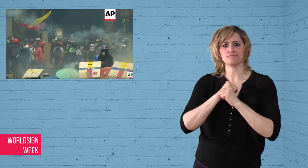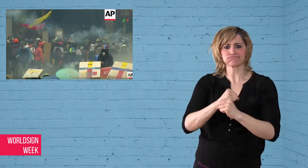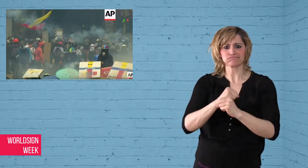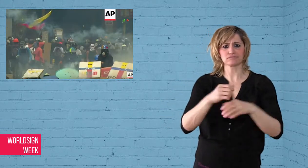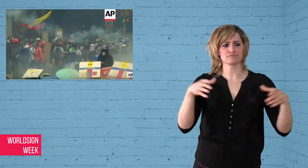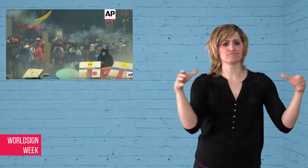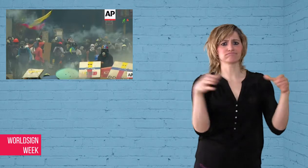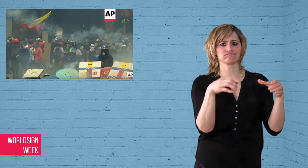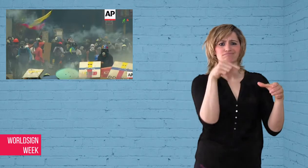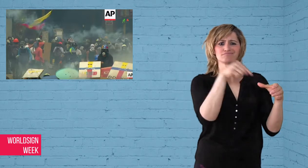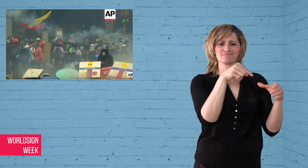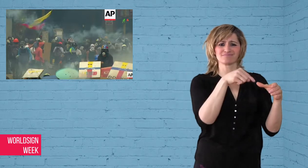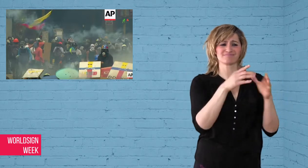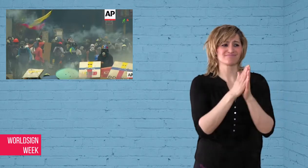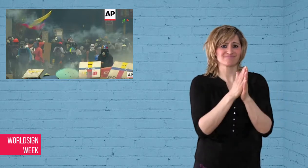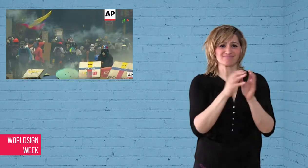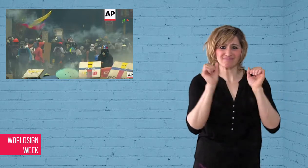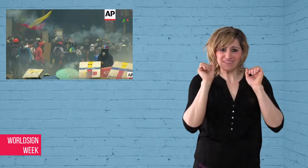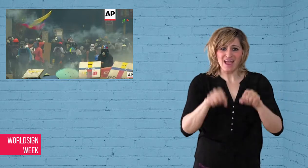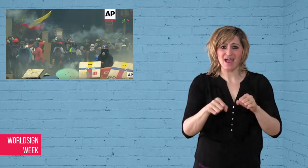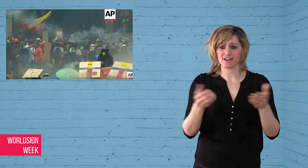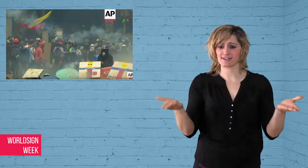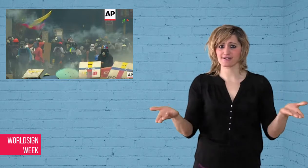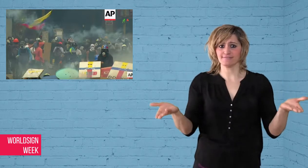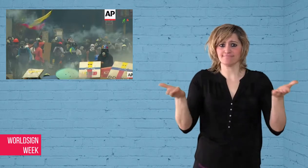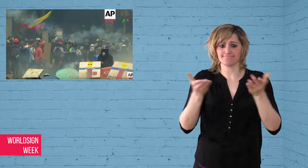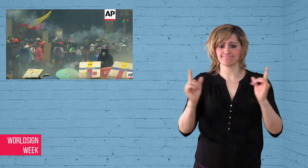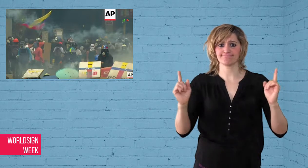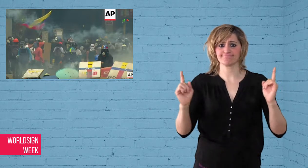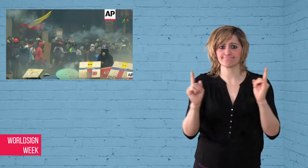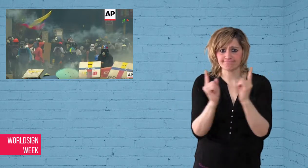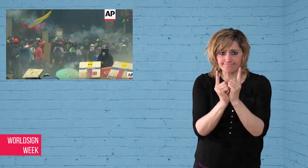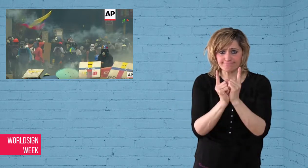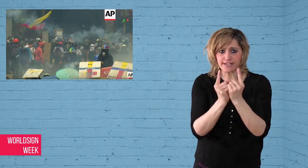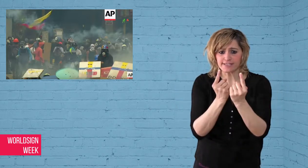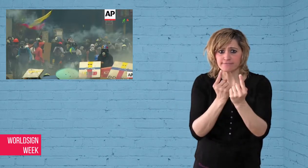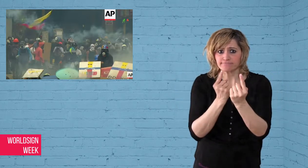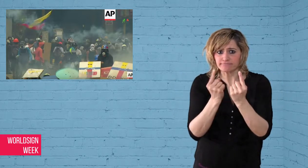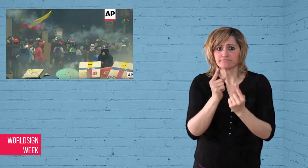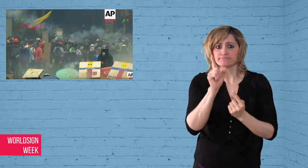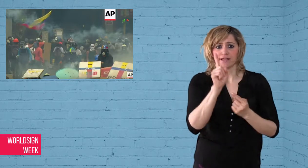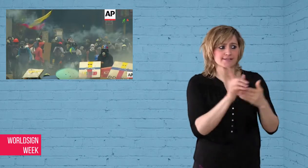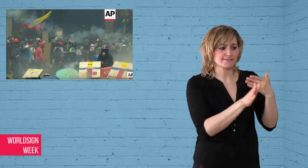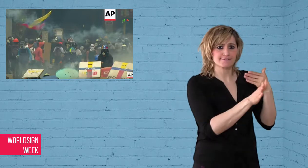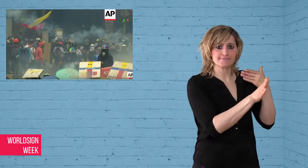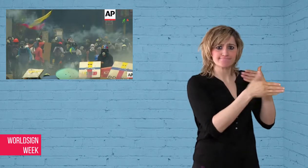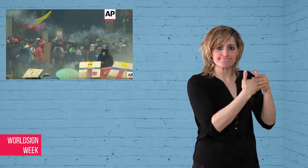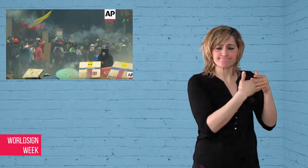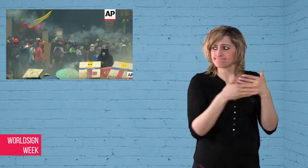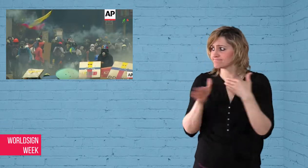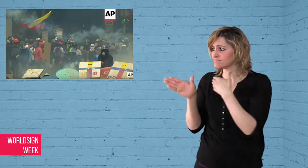behind closed doors. It will be the